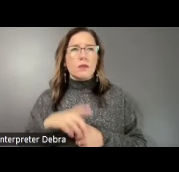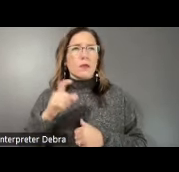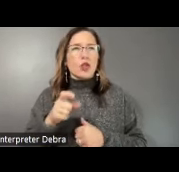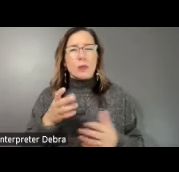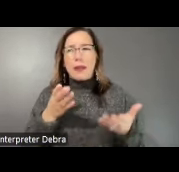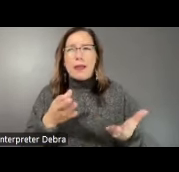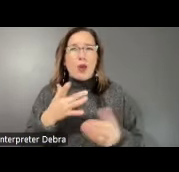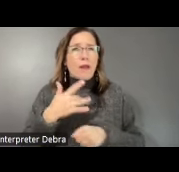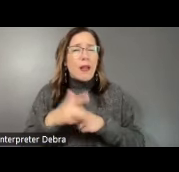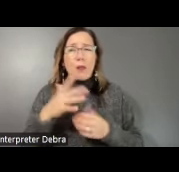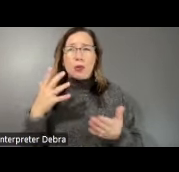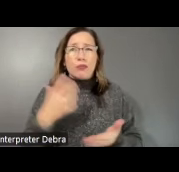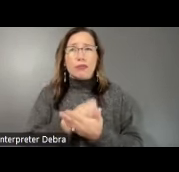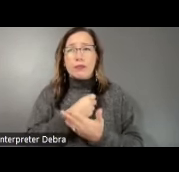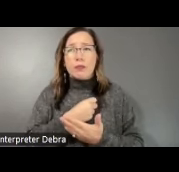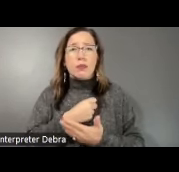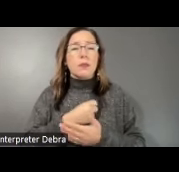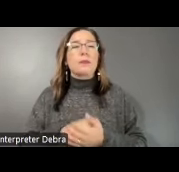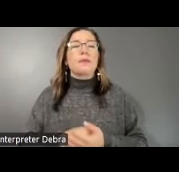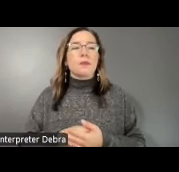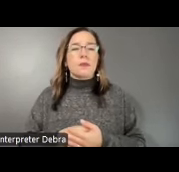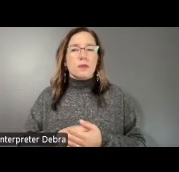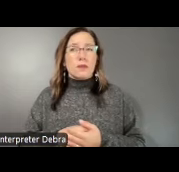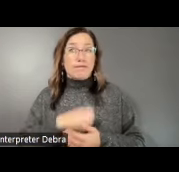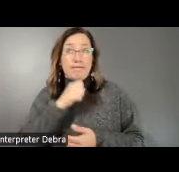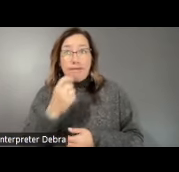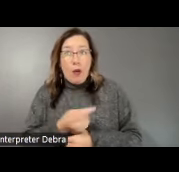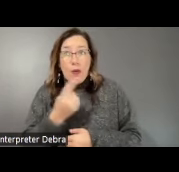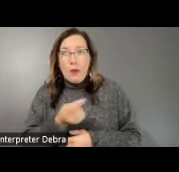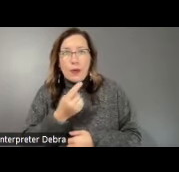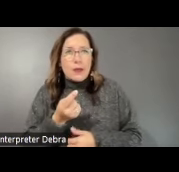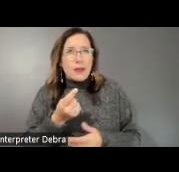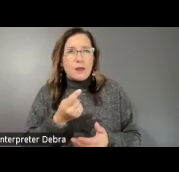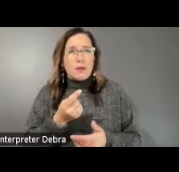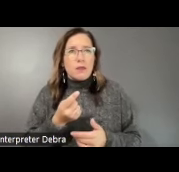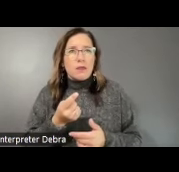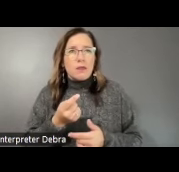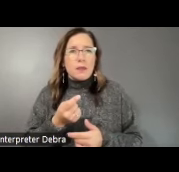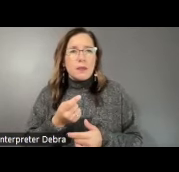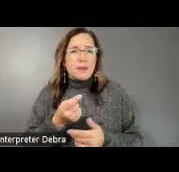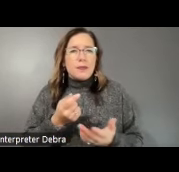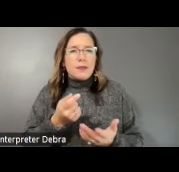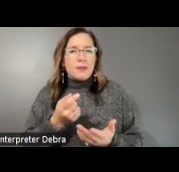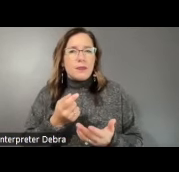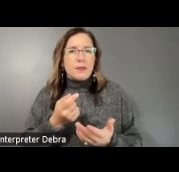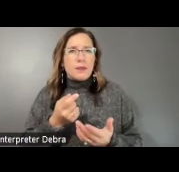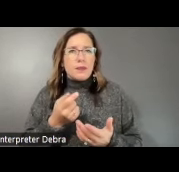there for the grabbing. And it doesn't always is. And when I go back to this idea of music being a